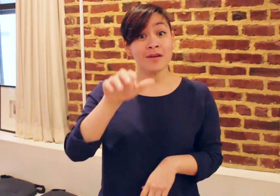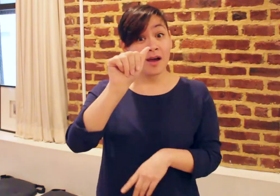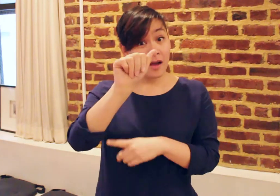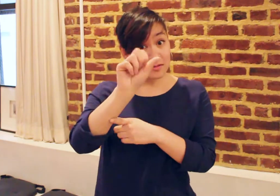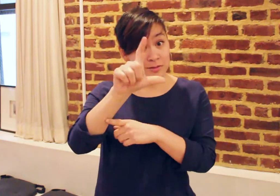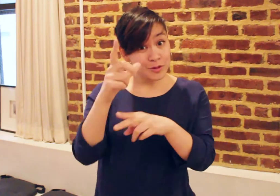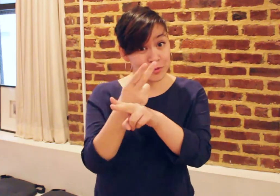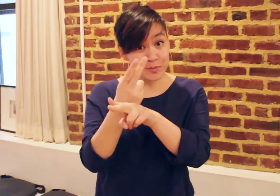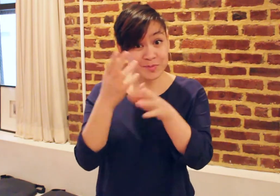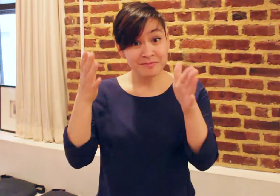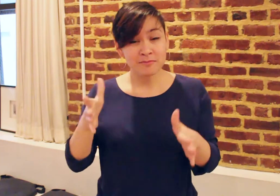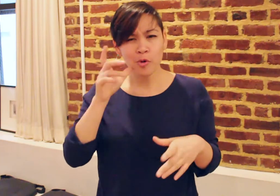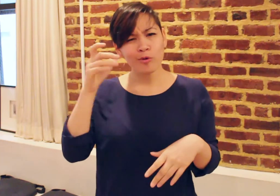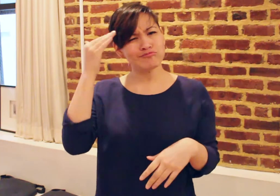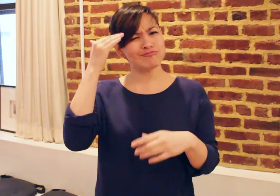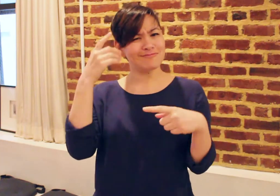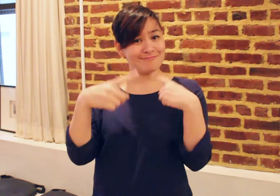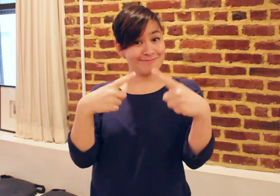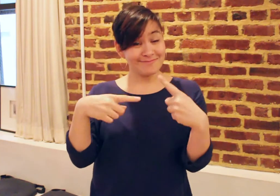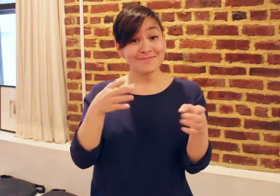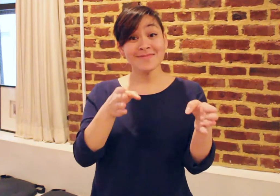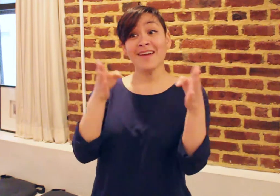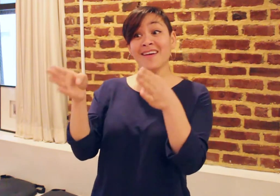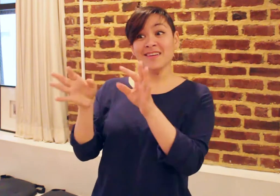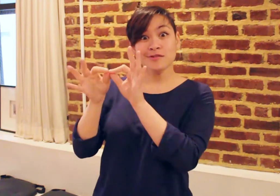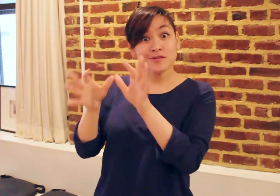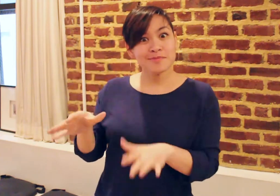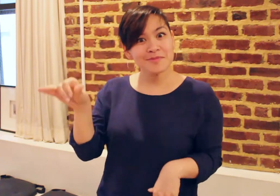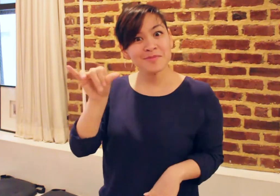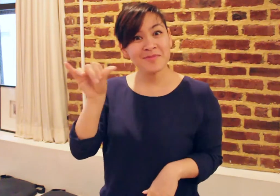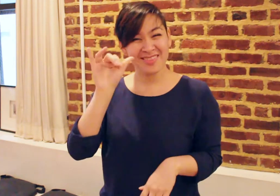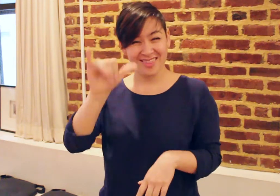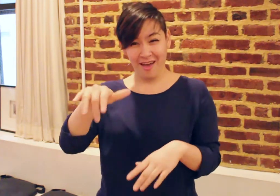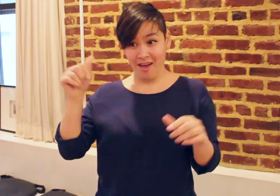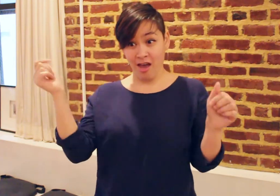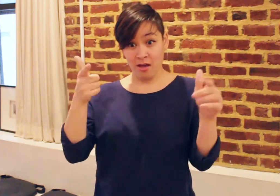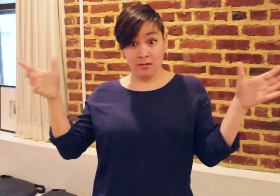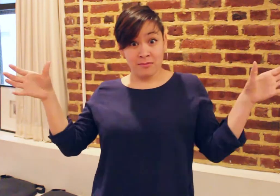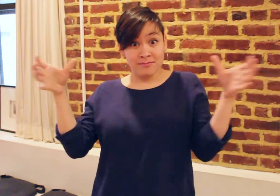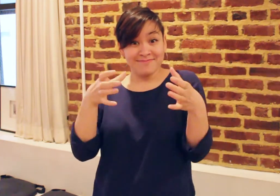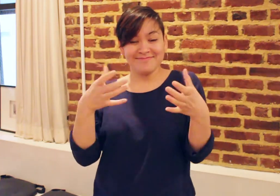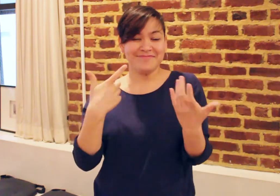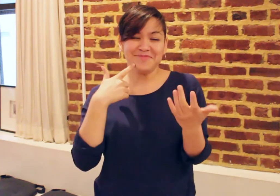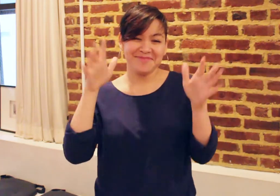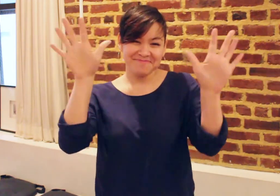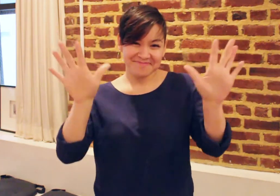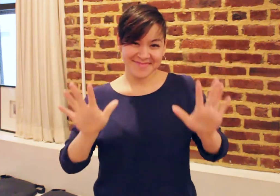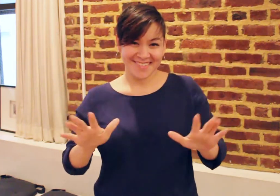but also ASL users who know Sign, and interpreters too! That! To gather all those communities together is amazing.